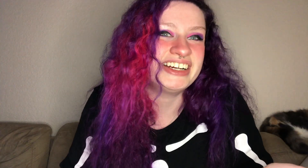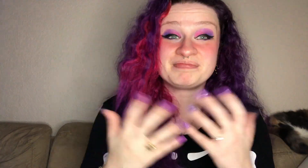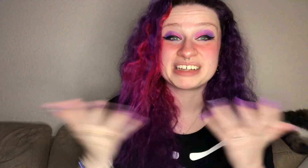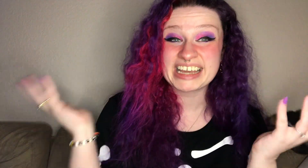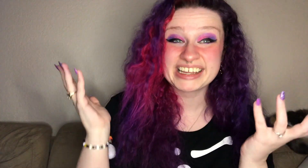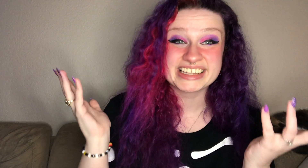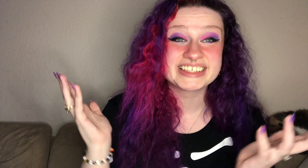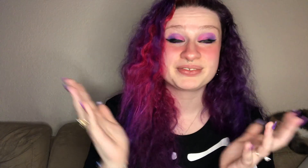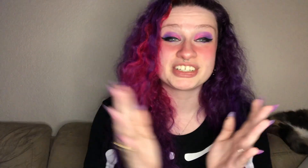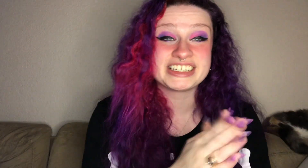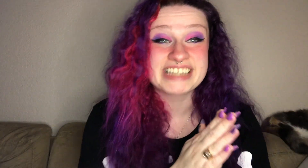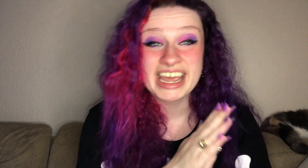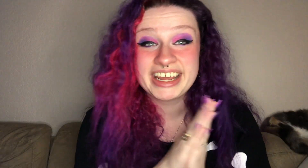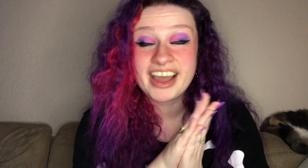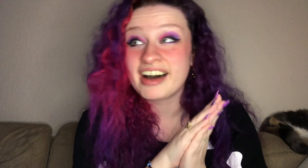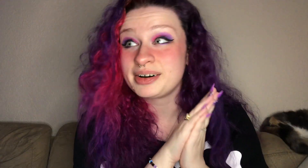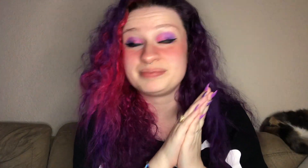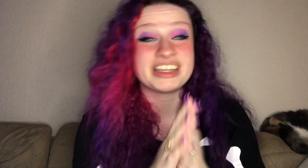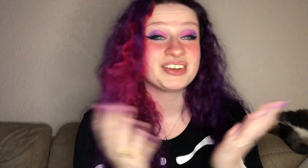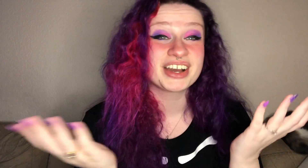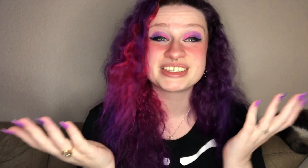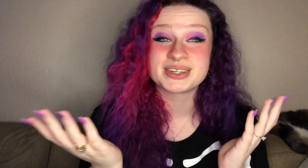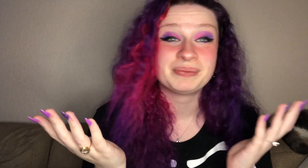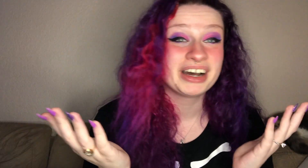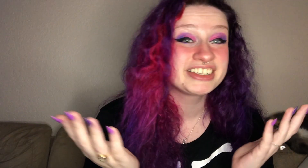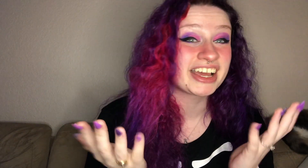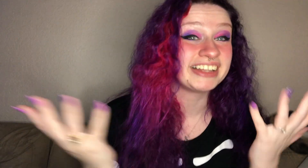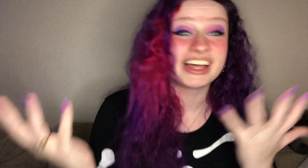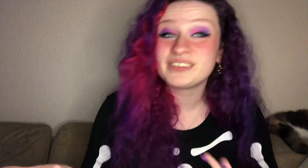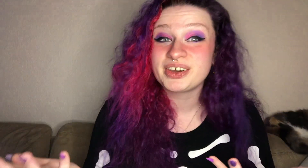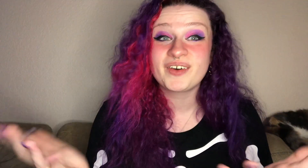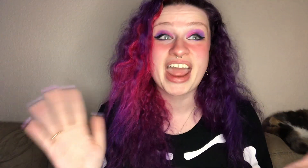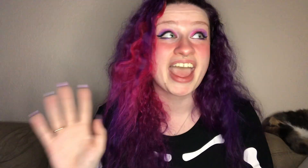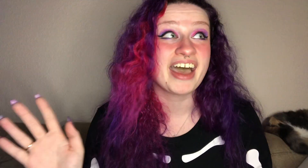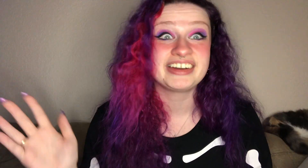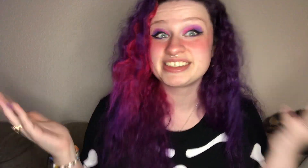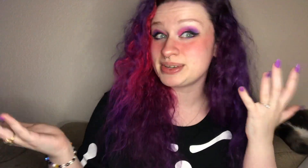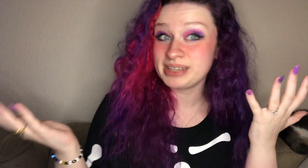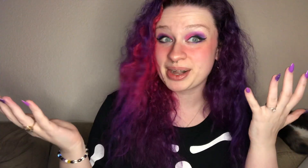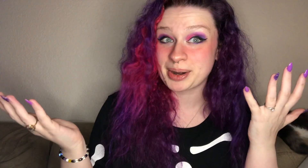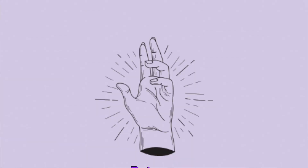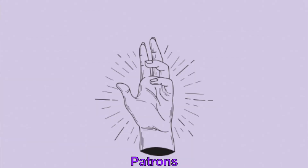but yeah that's it for today um thank you guys so much i love you and i'll see you later thank you